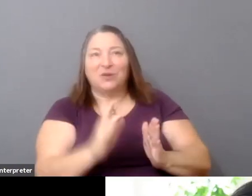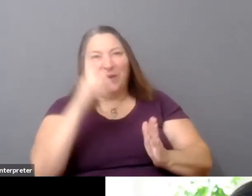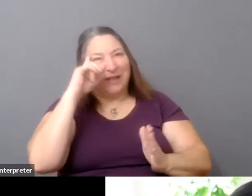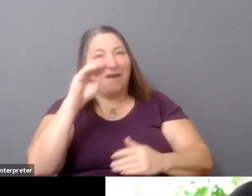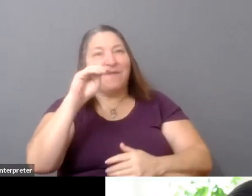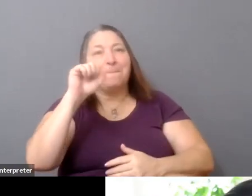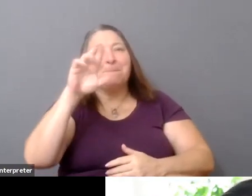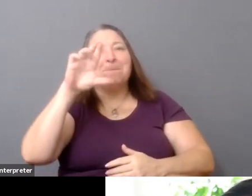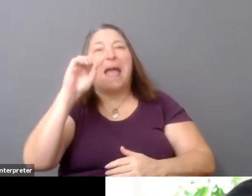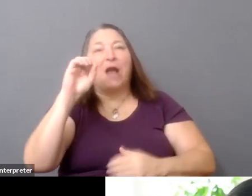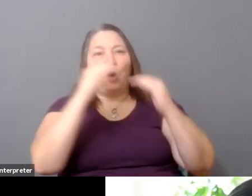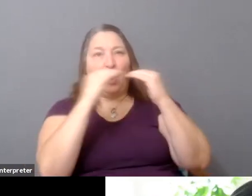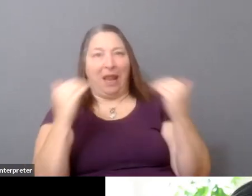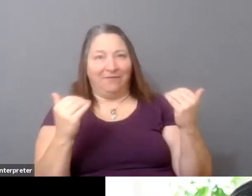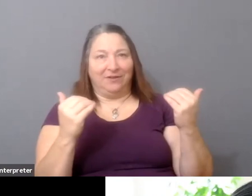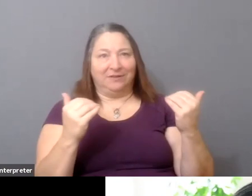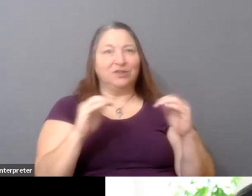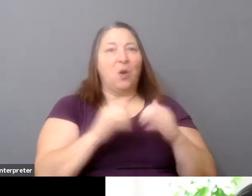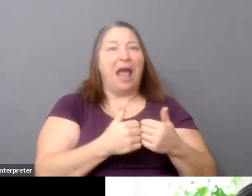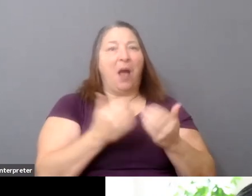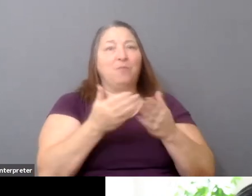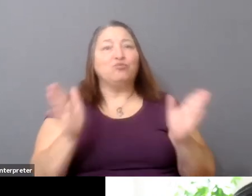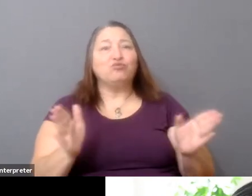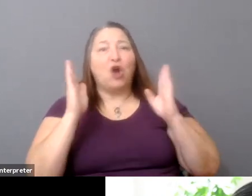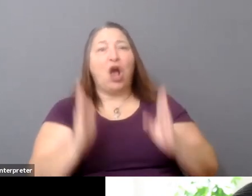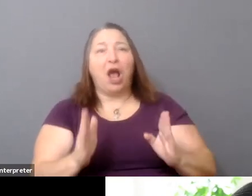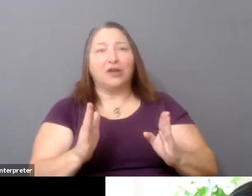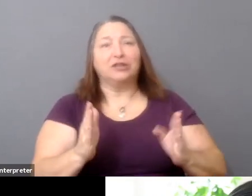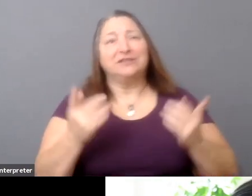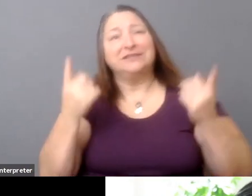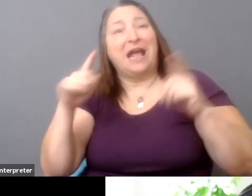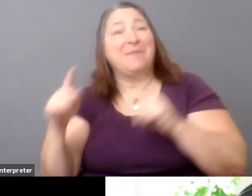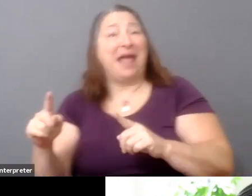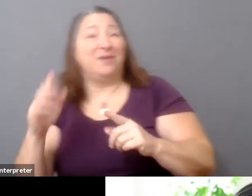and so how broader dynamics might inform how things work.